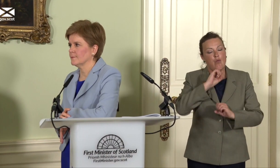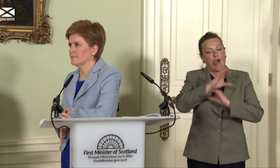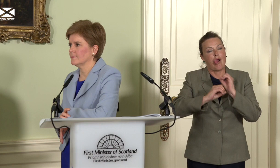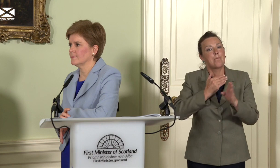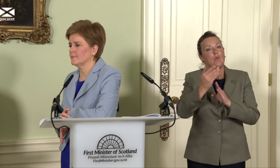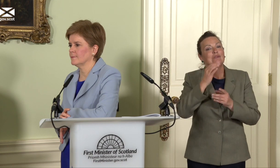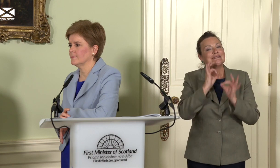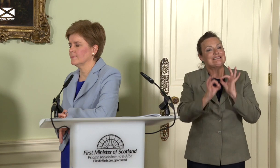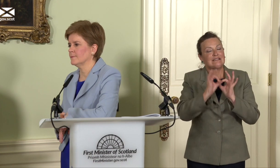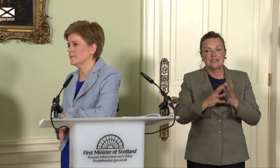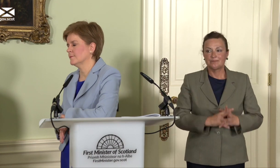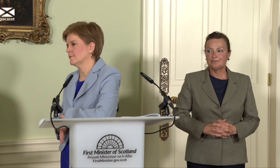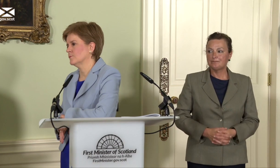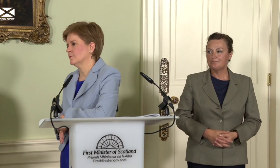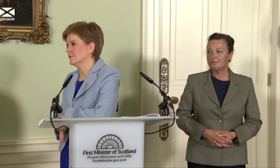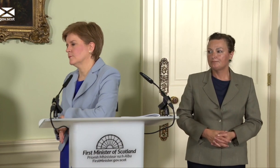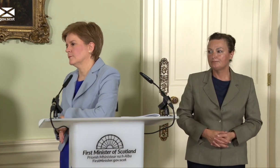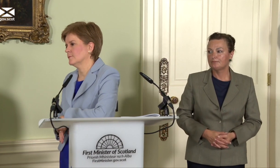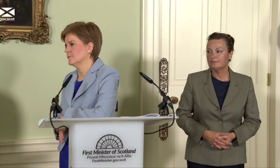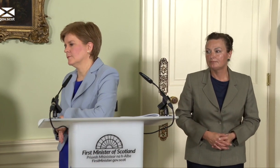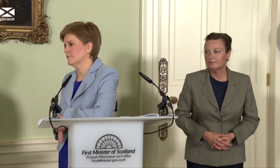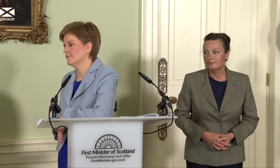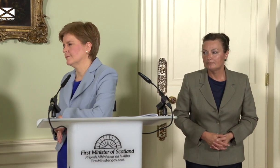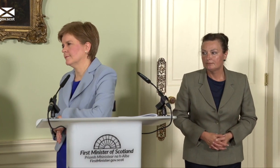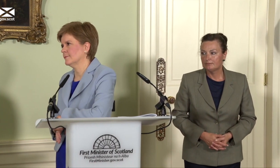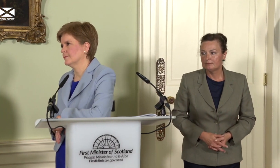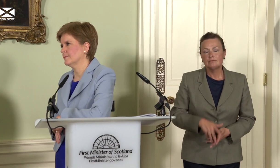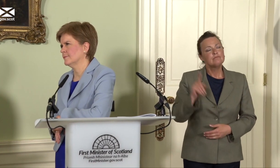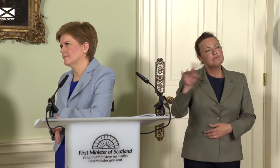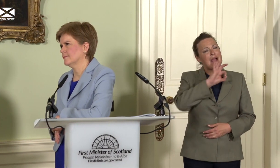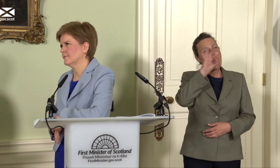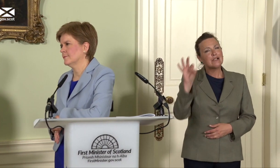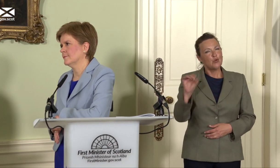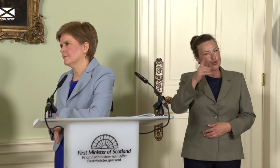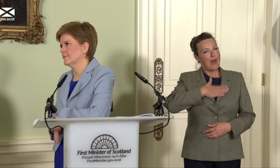Would you like to see a kind of formal broad church yes campaign, as in 2014? And I think